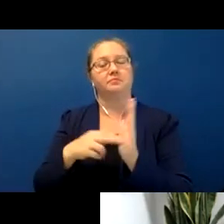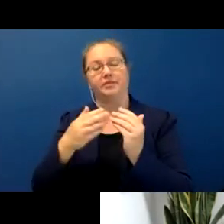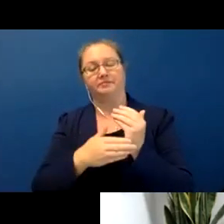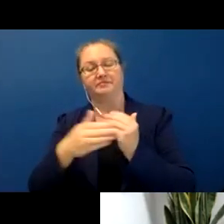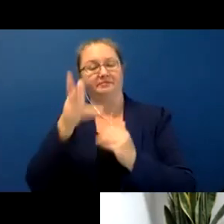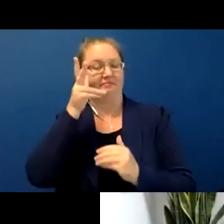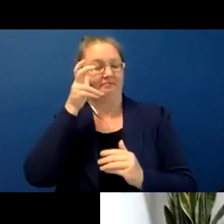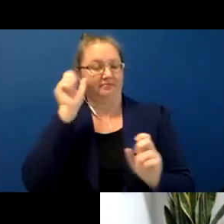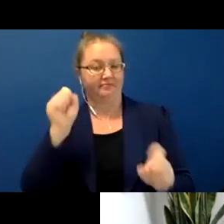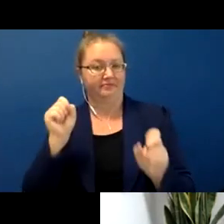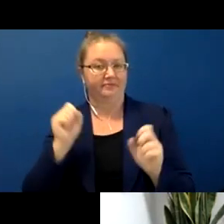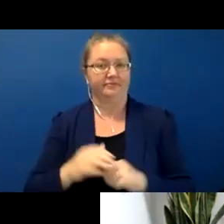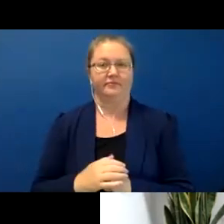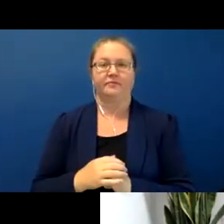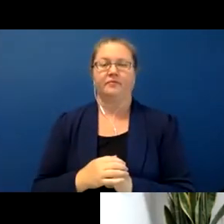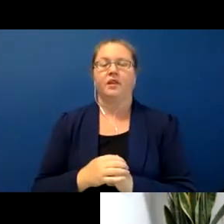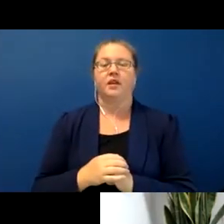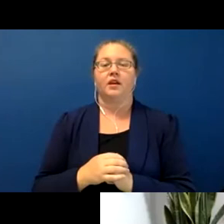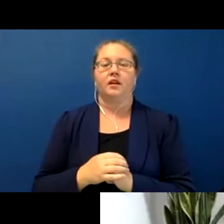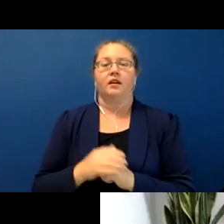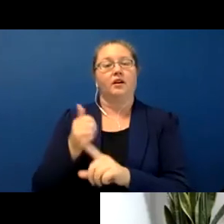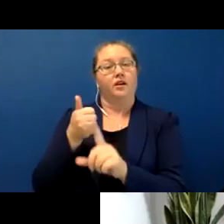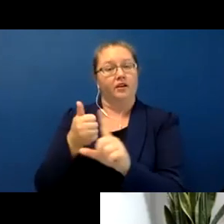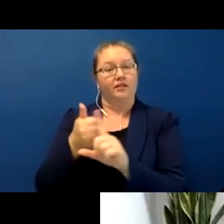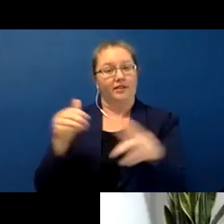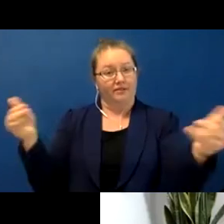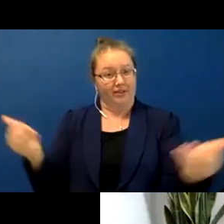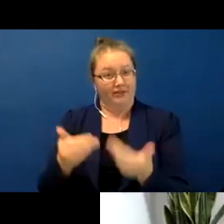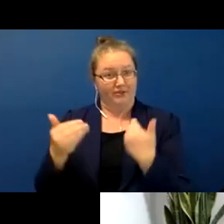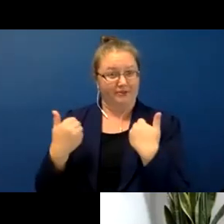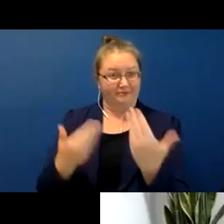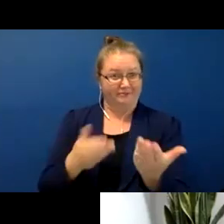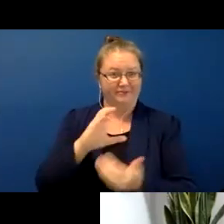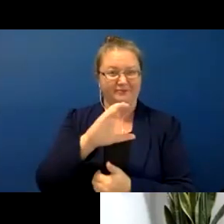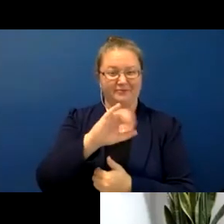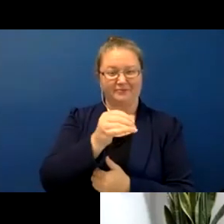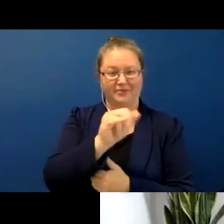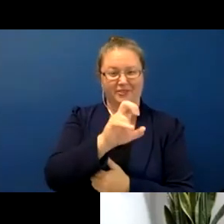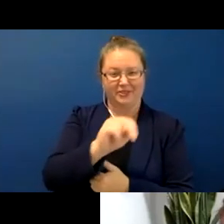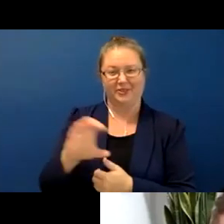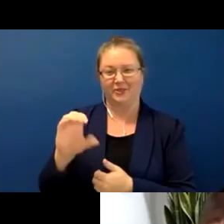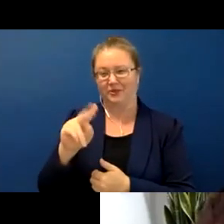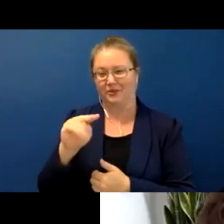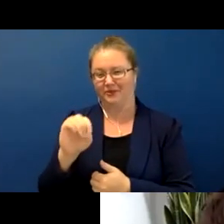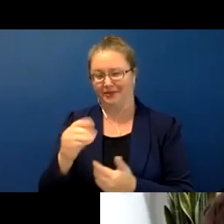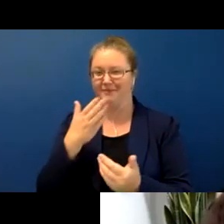and she is the one who introduced us to Jalon and Corrine. So we're very happy to have her here.